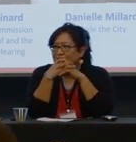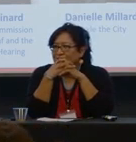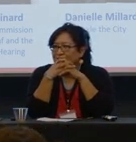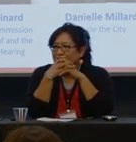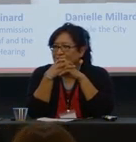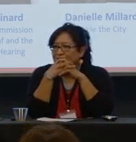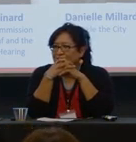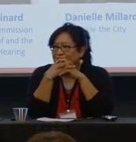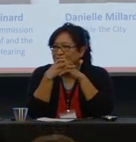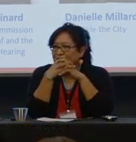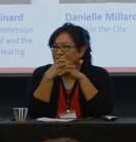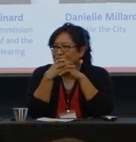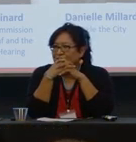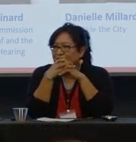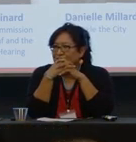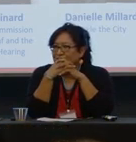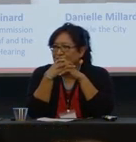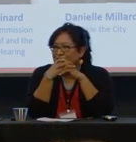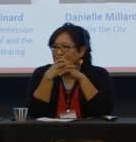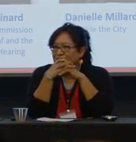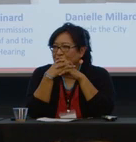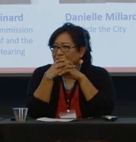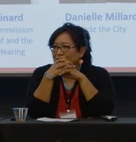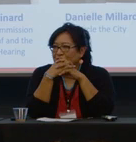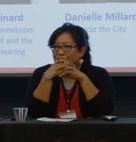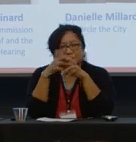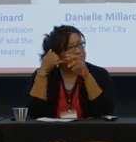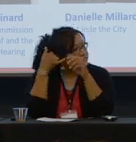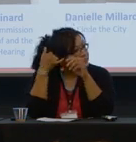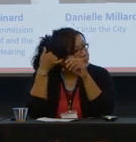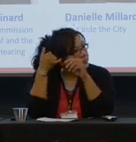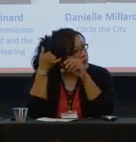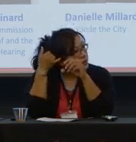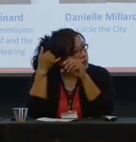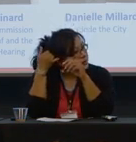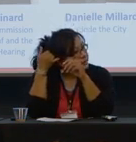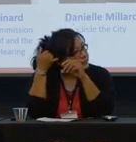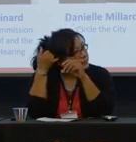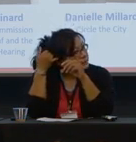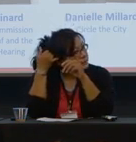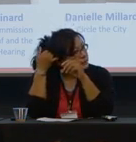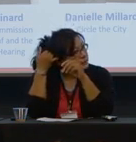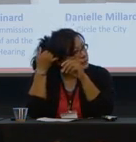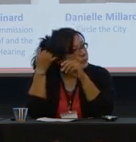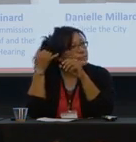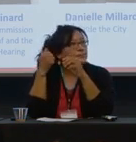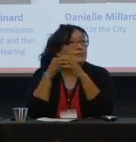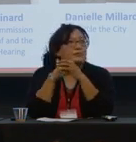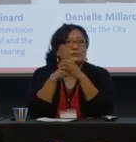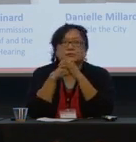Okay, good afternoon or good morning everyone. This question is for Kim Minard.